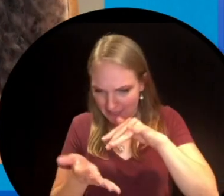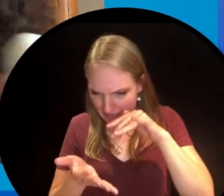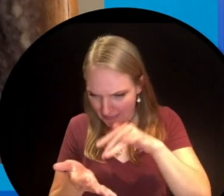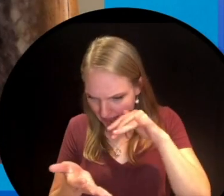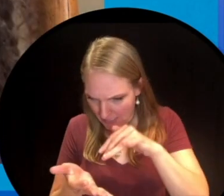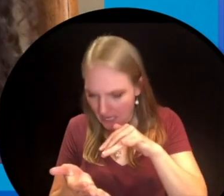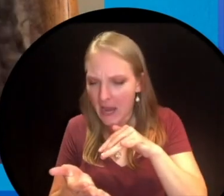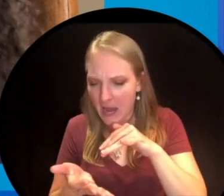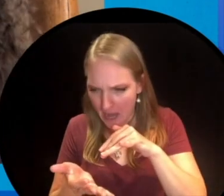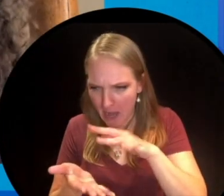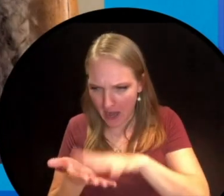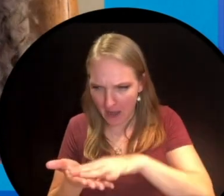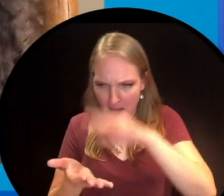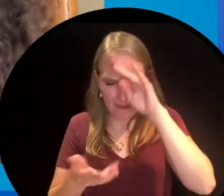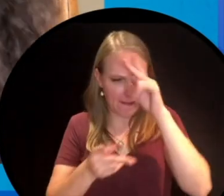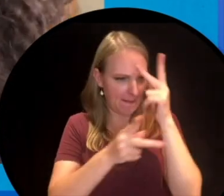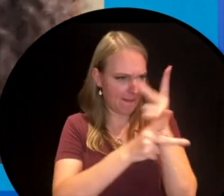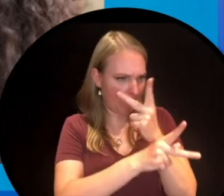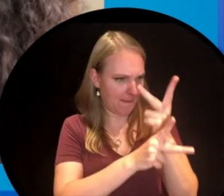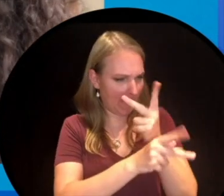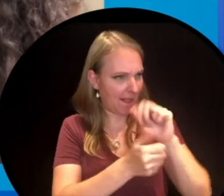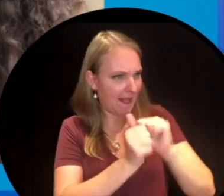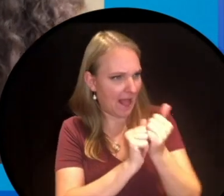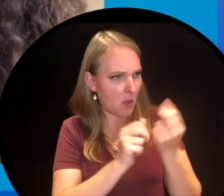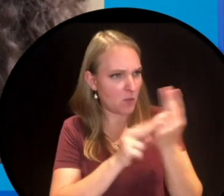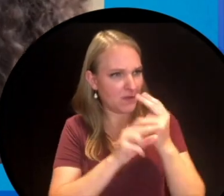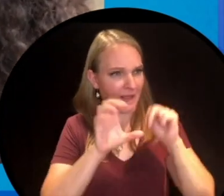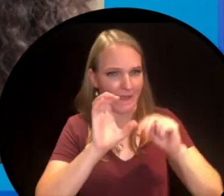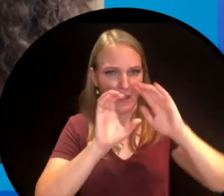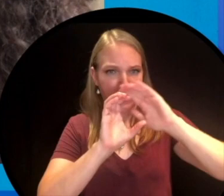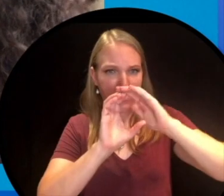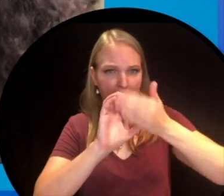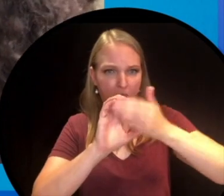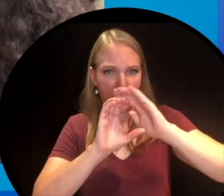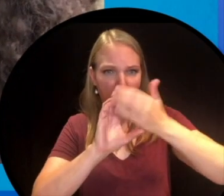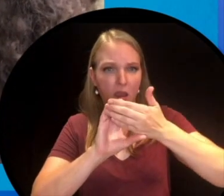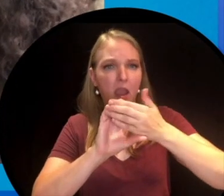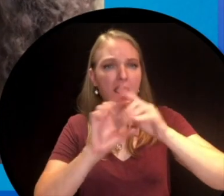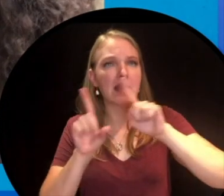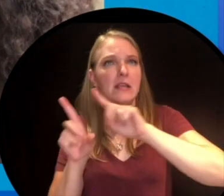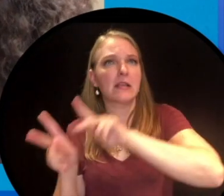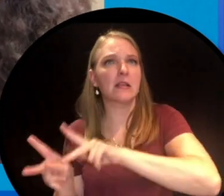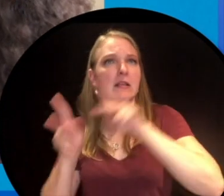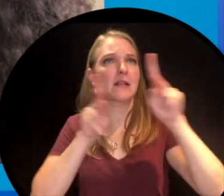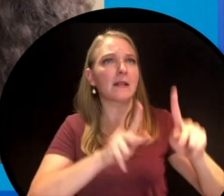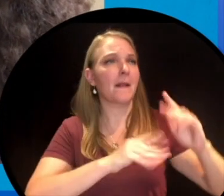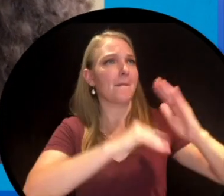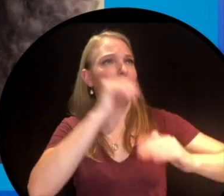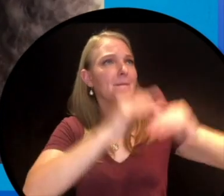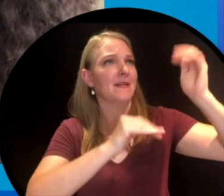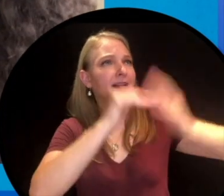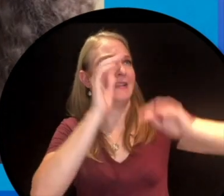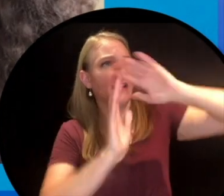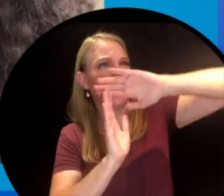that humans were able to figure out how to use domes to build stronger and bigger buildings